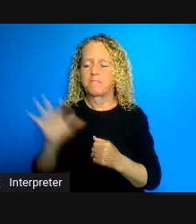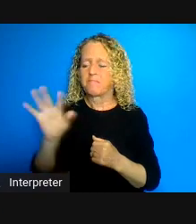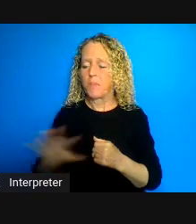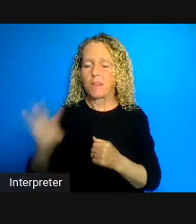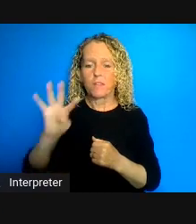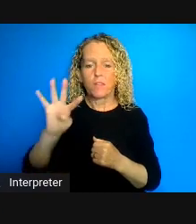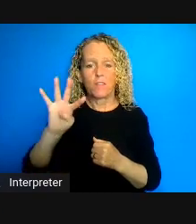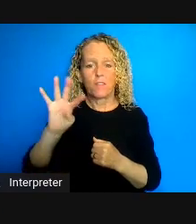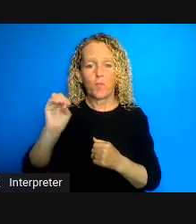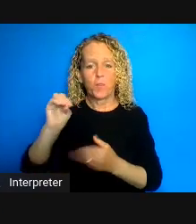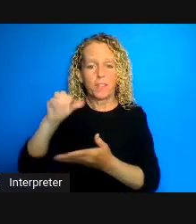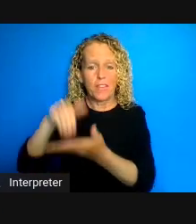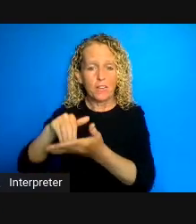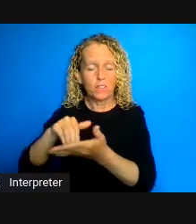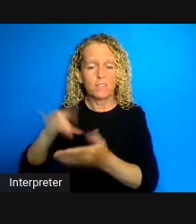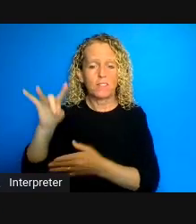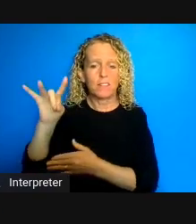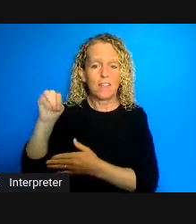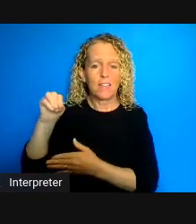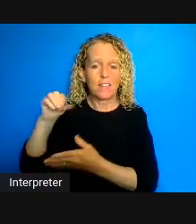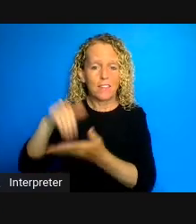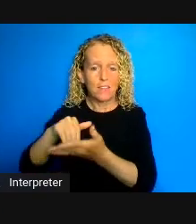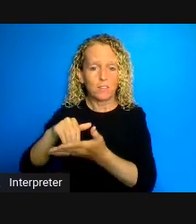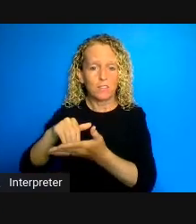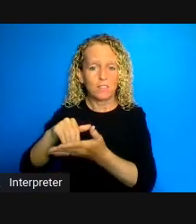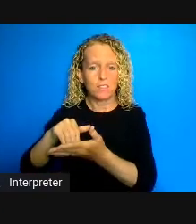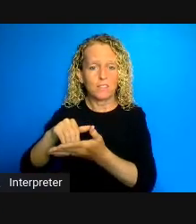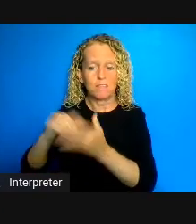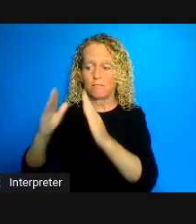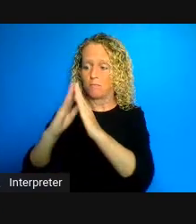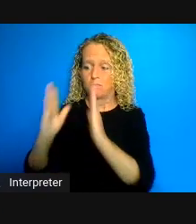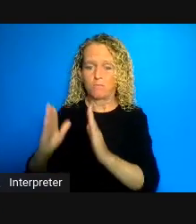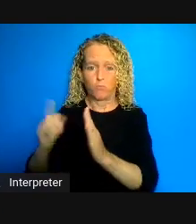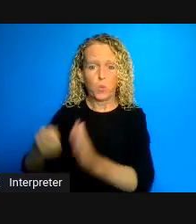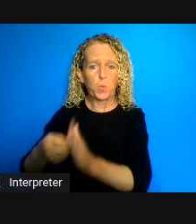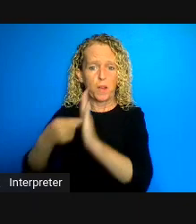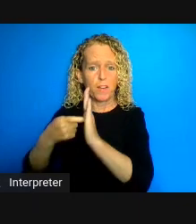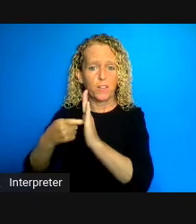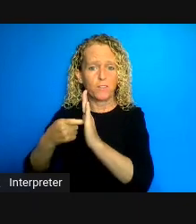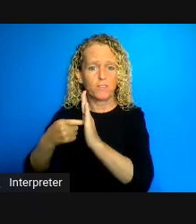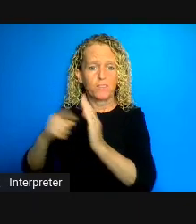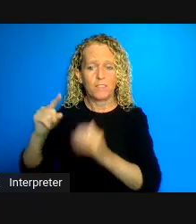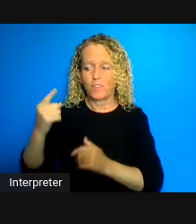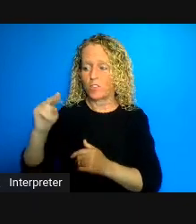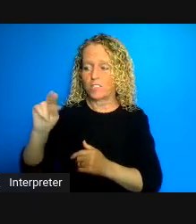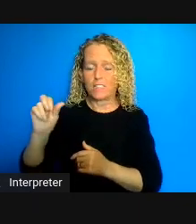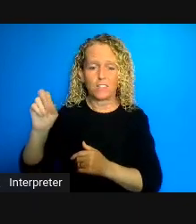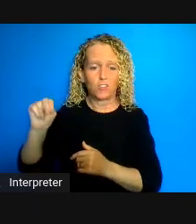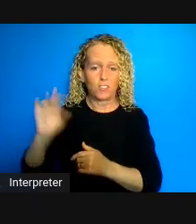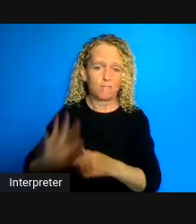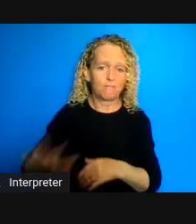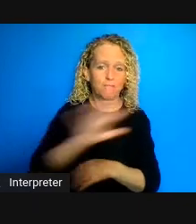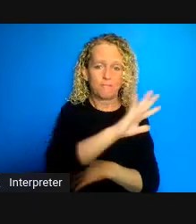80,000 units are needed in First Nation communities in Canada so what does this